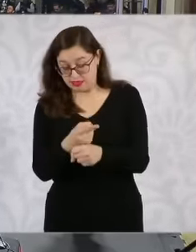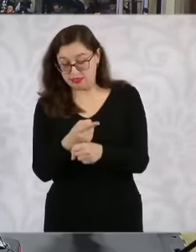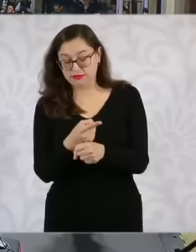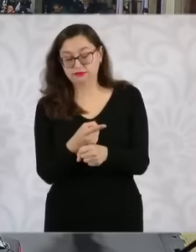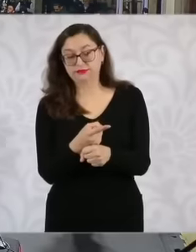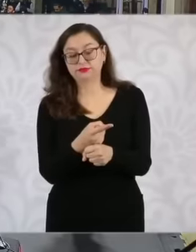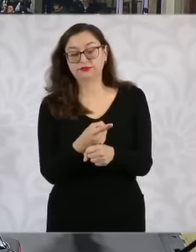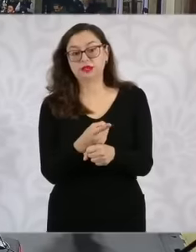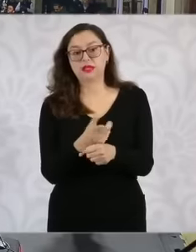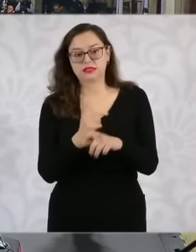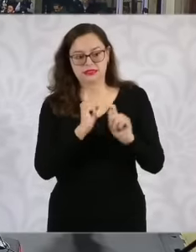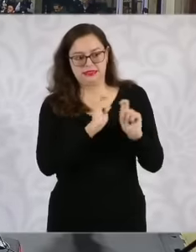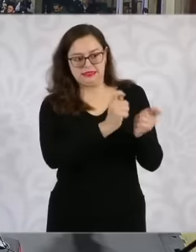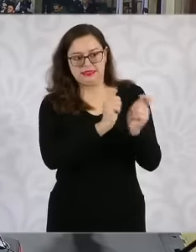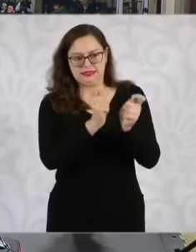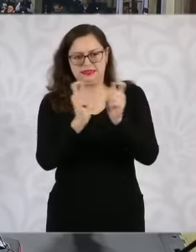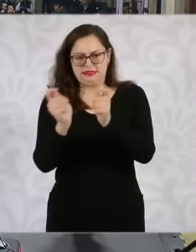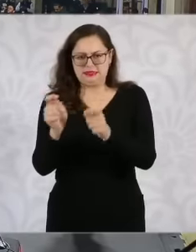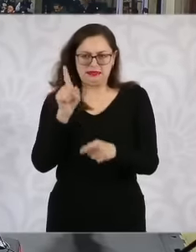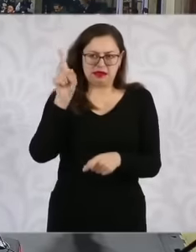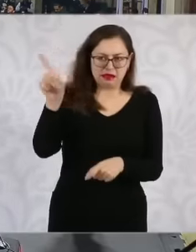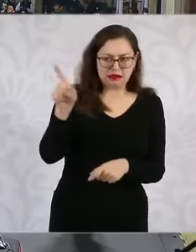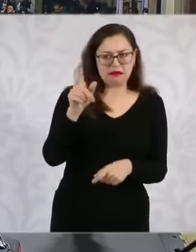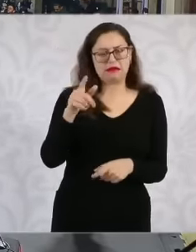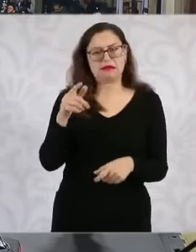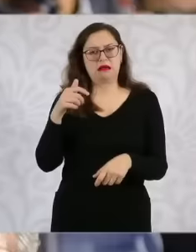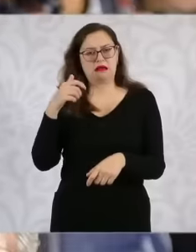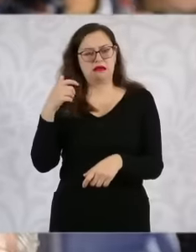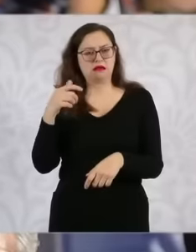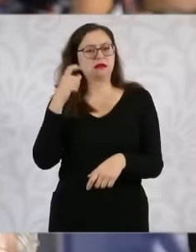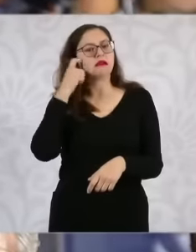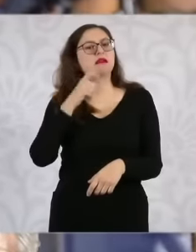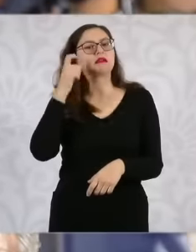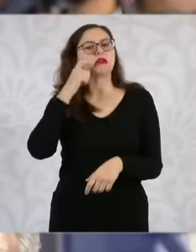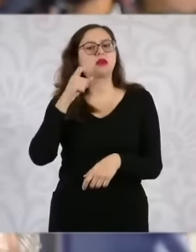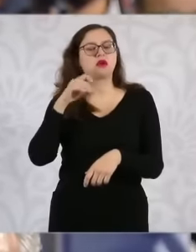the charges, in this case, the mayor of Chilpancingo also plans that these same